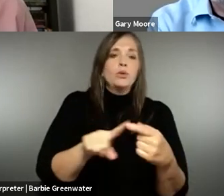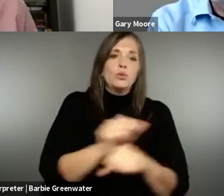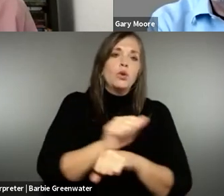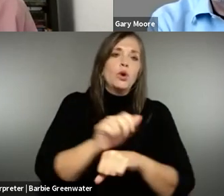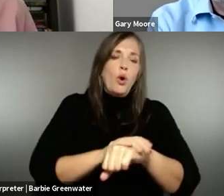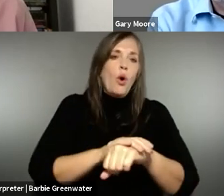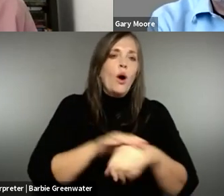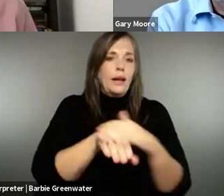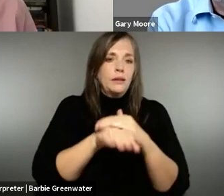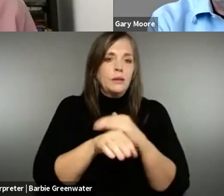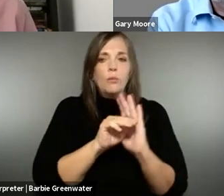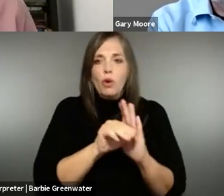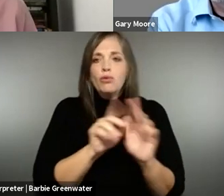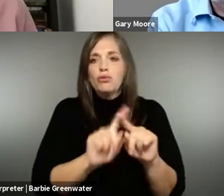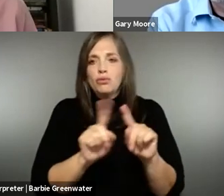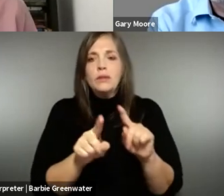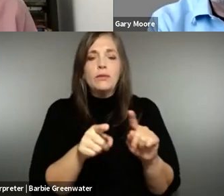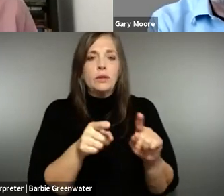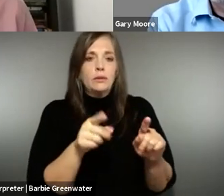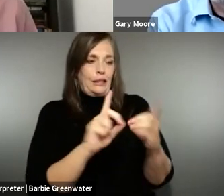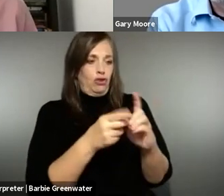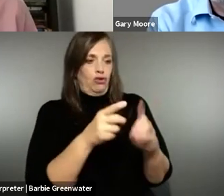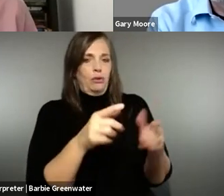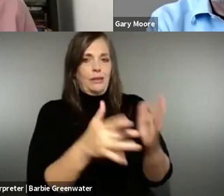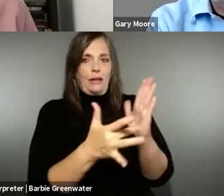on digital technologies as well, but also to make easier the creation